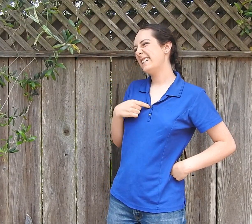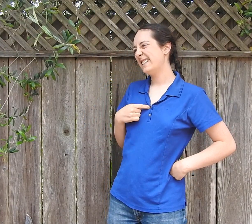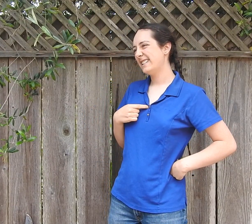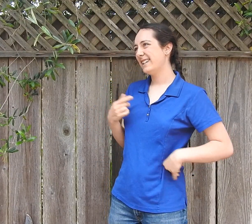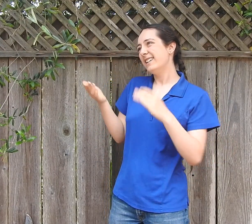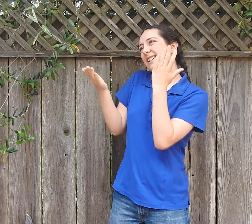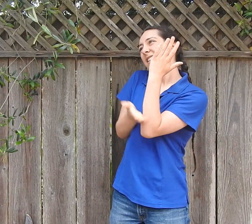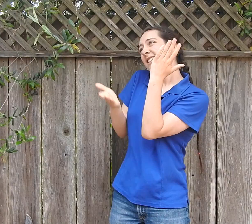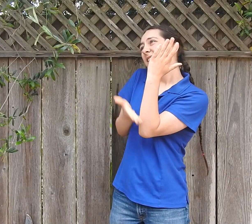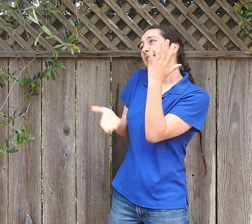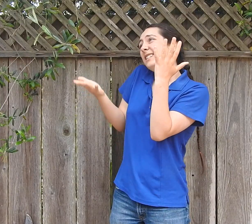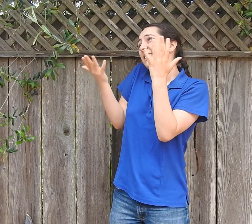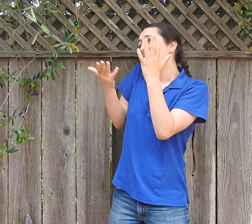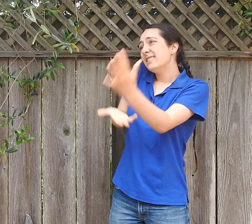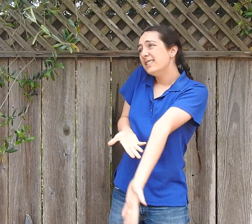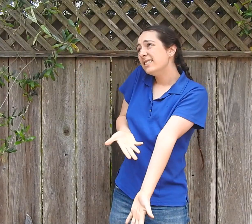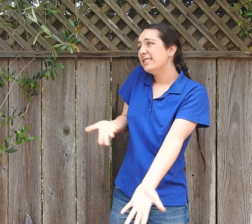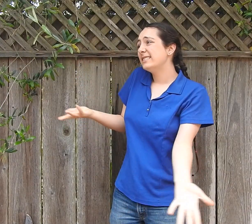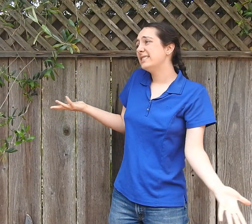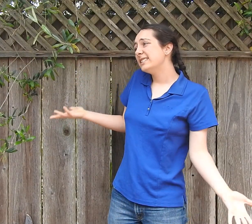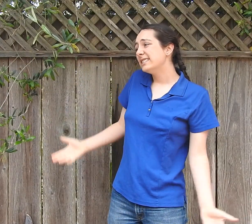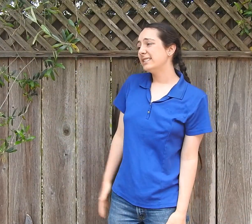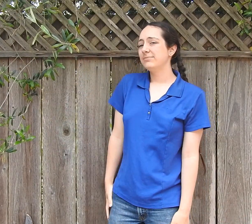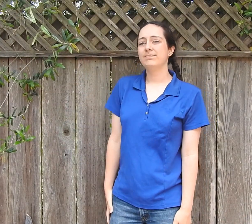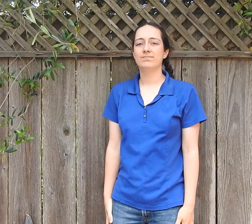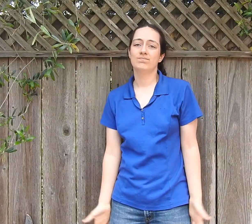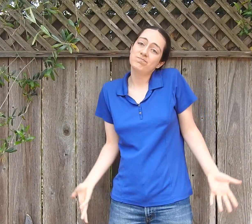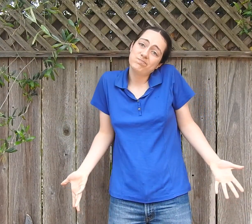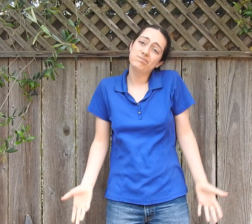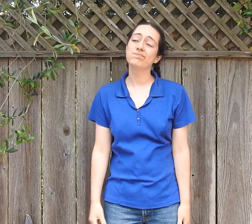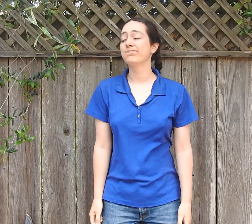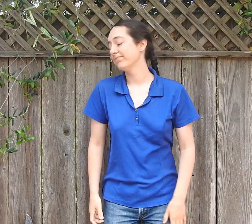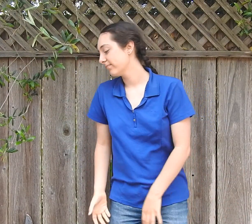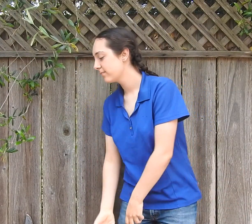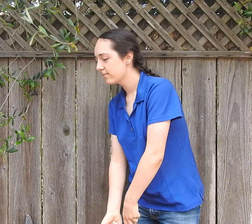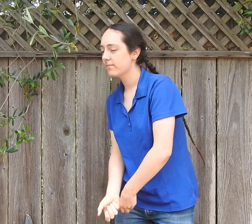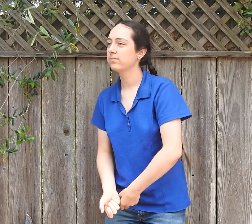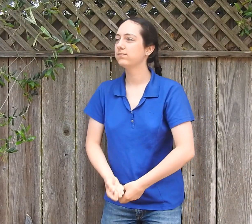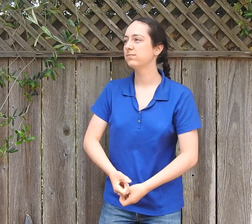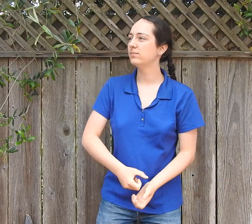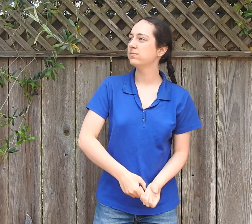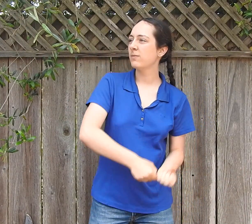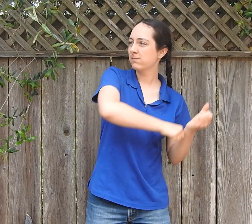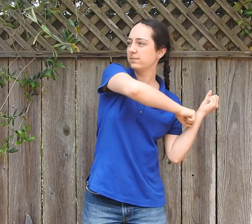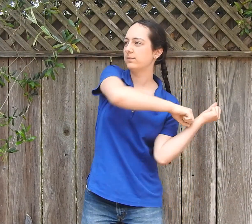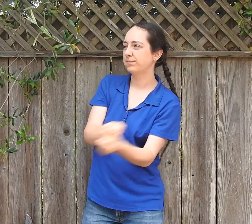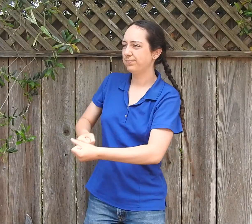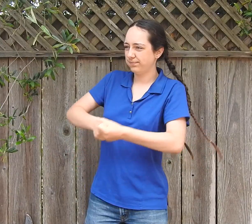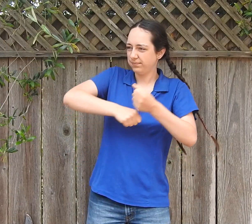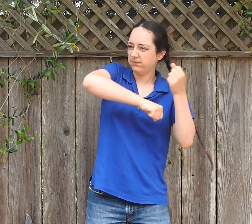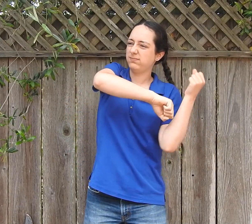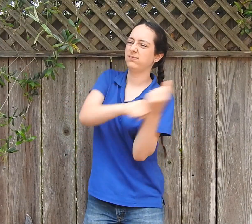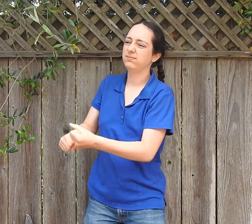"Hmm, I have to chop it down," he says. "Oh well." He picks up his ax and begins to chop.